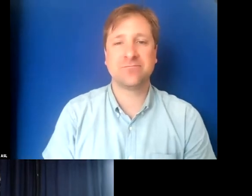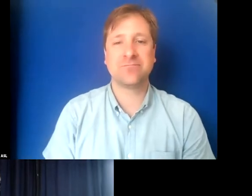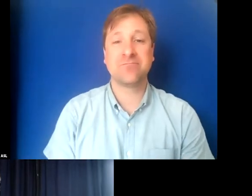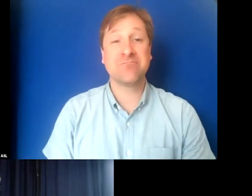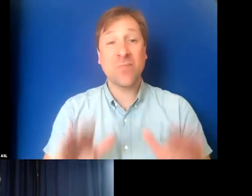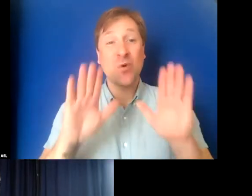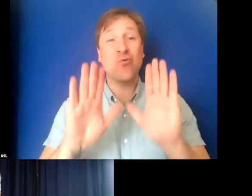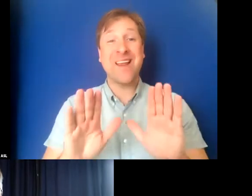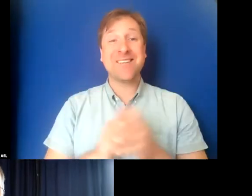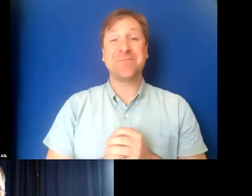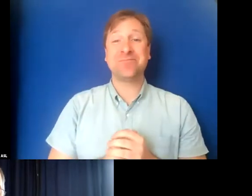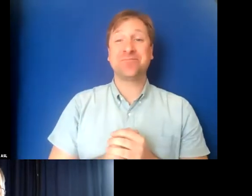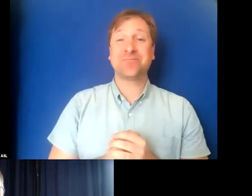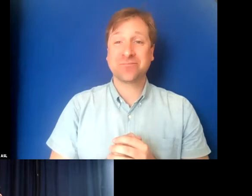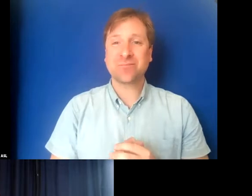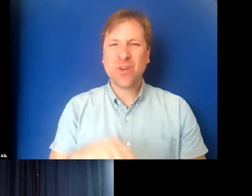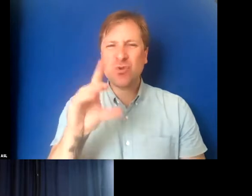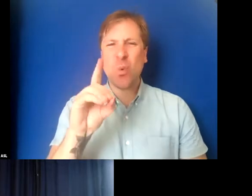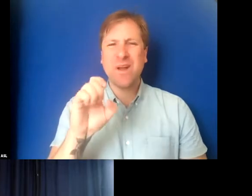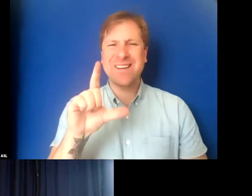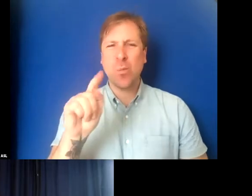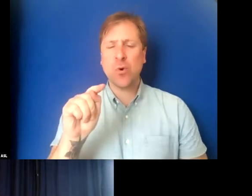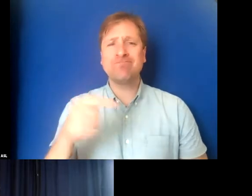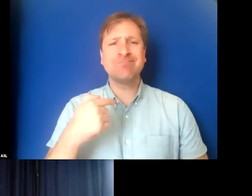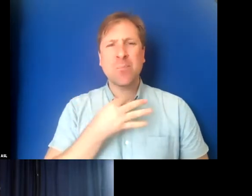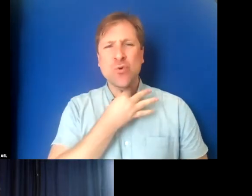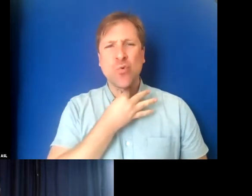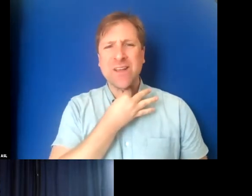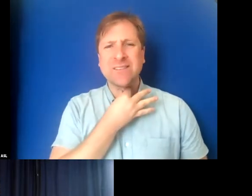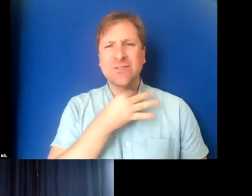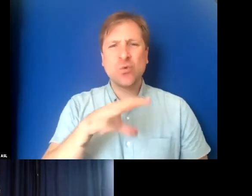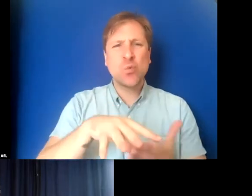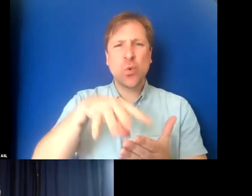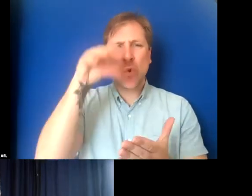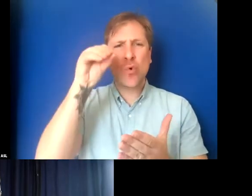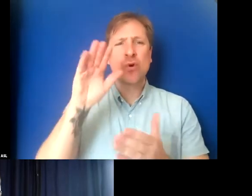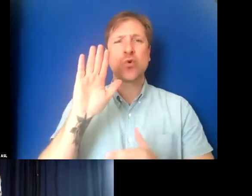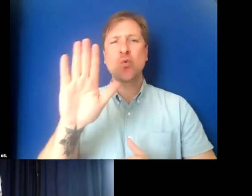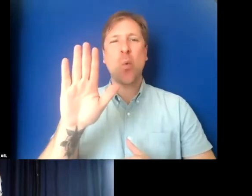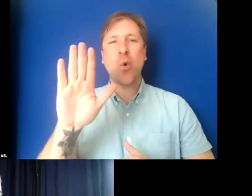Great. So, Delbert, I'm very curious to learn your thoughts about